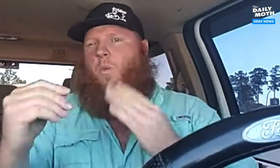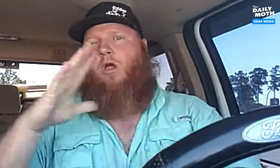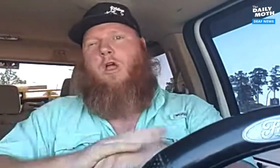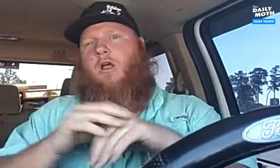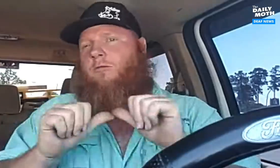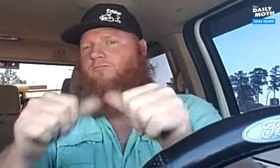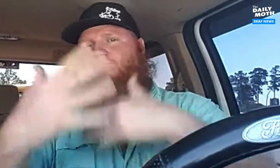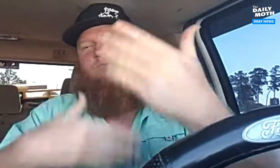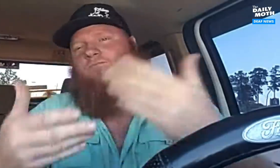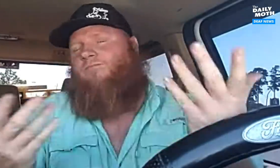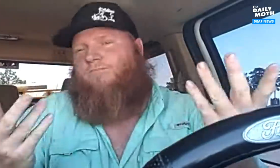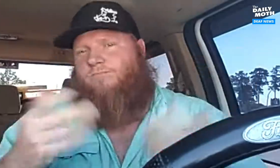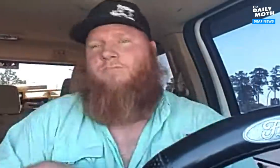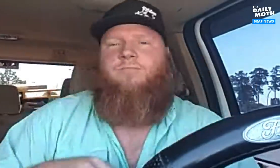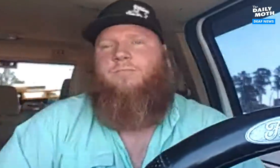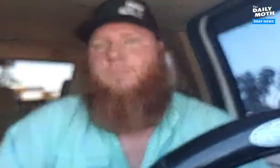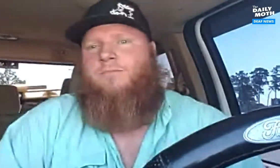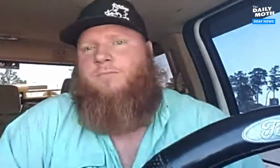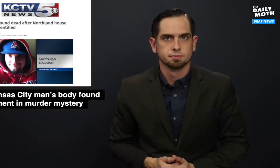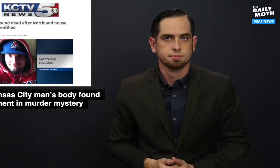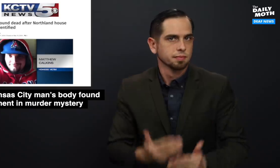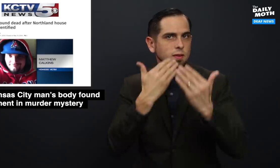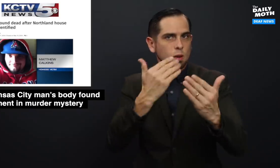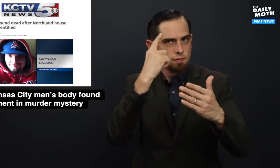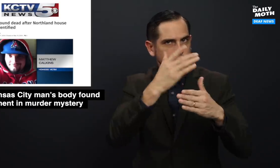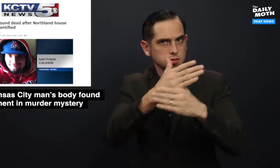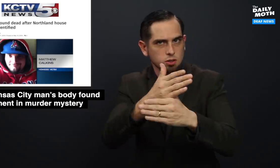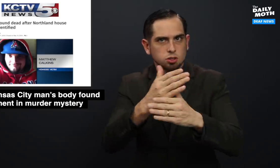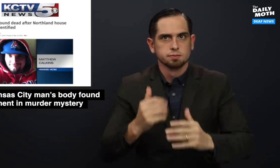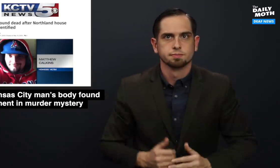Life goes on. Thank you for sharing.